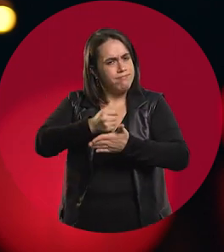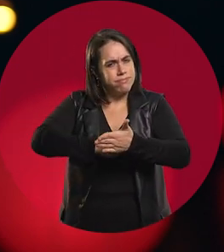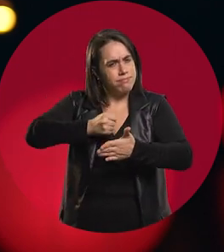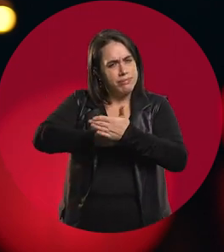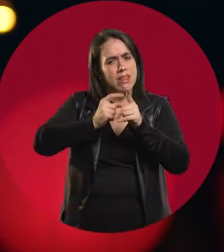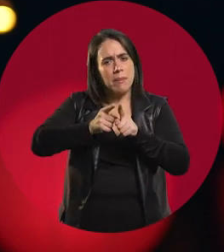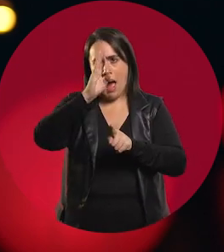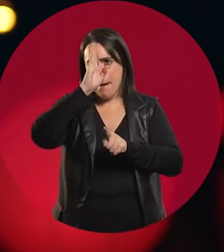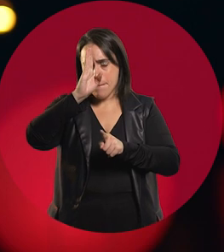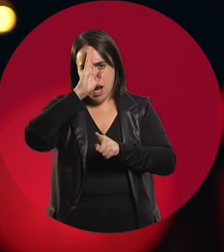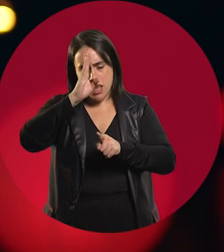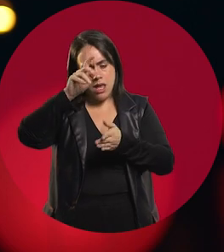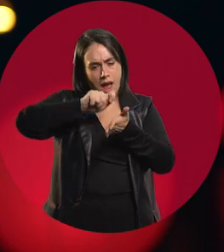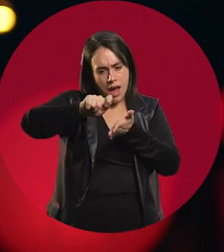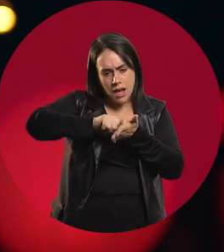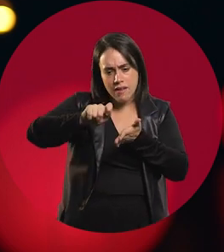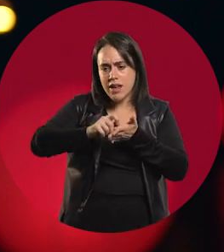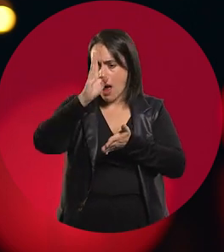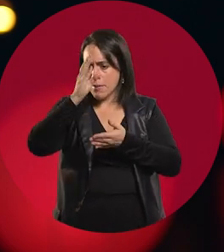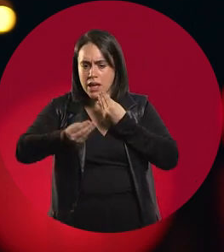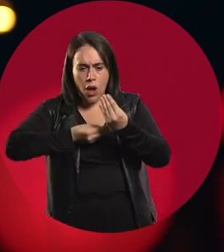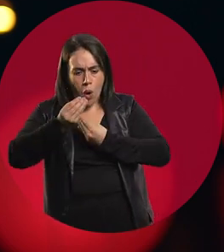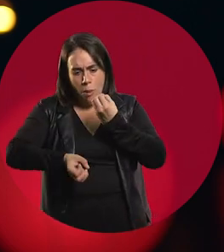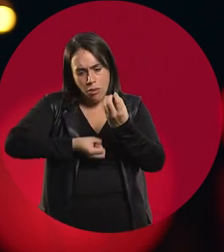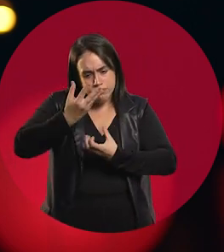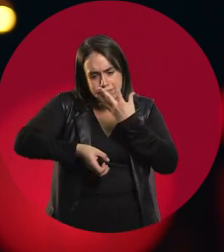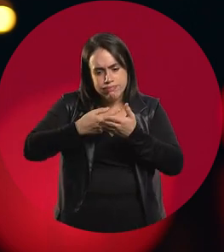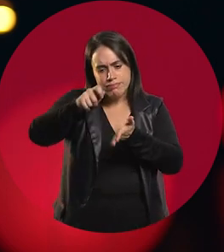And learn to write. Learn to develop texts.